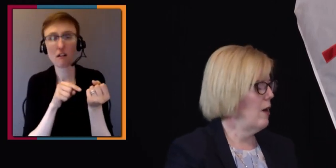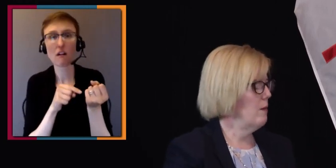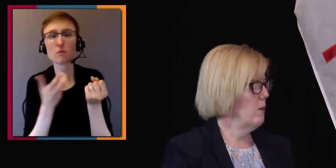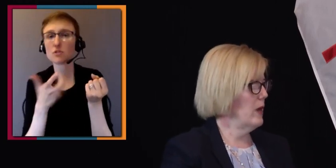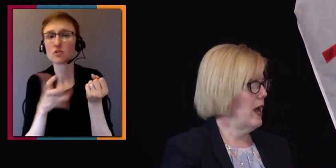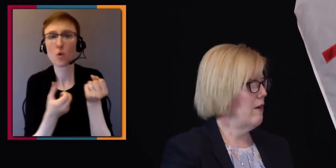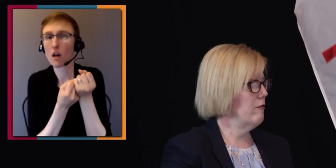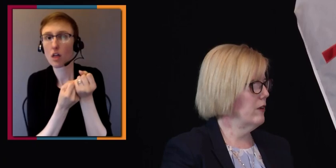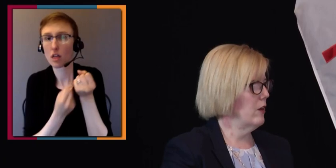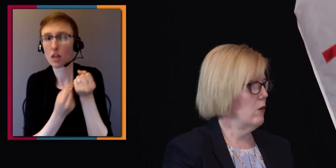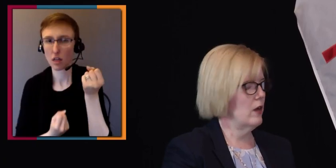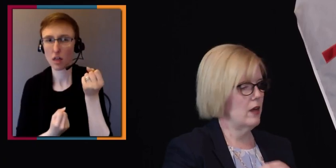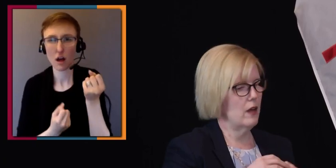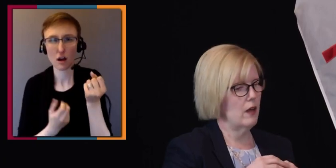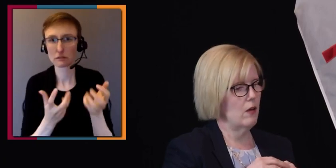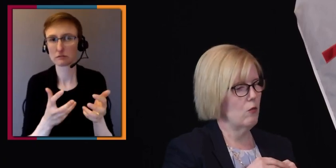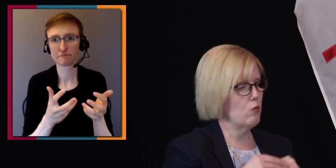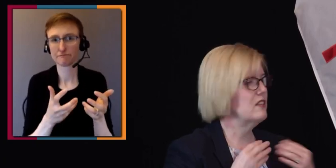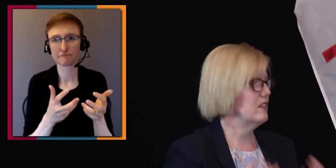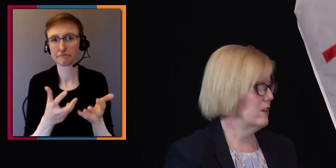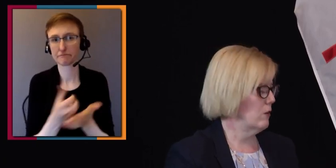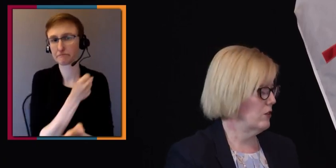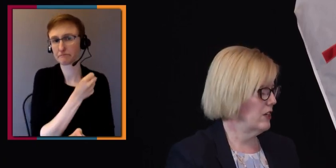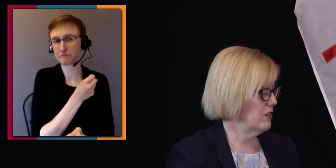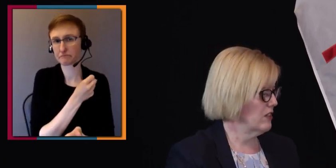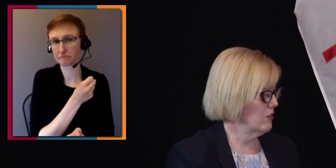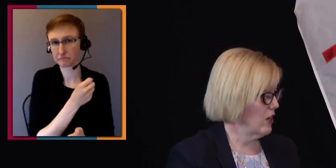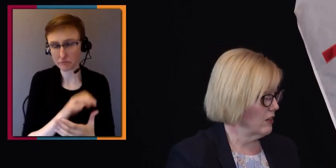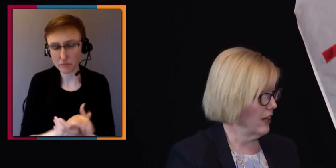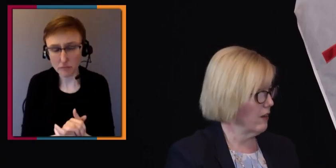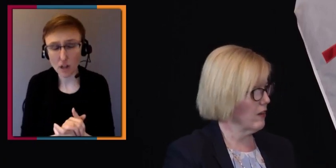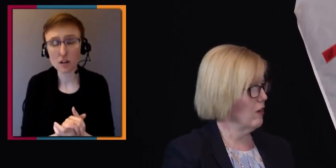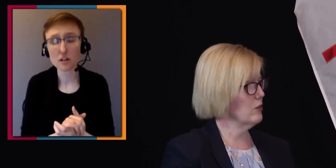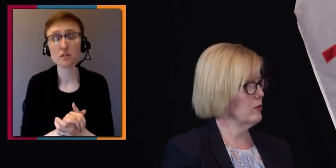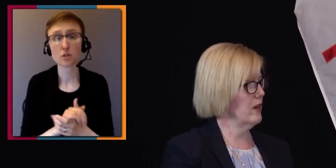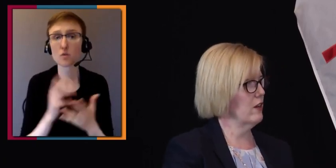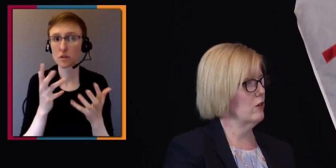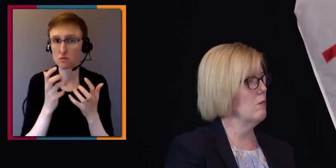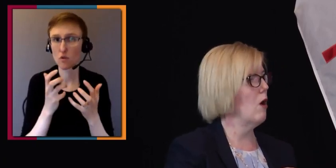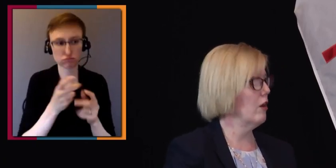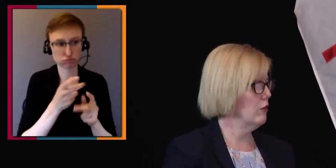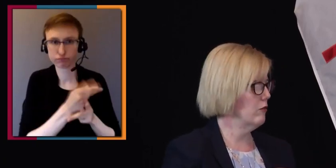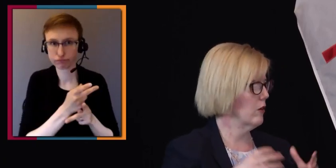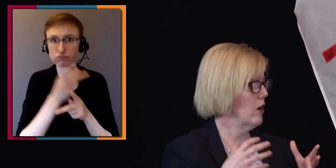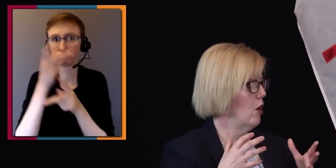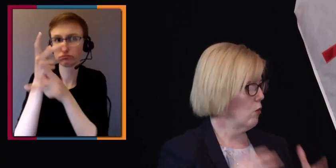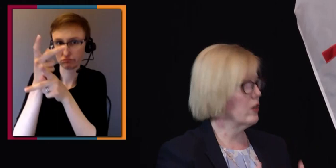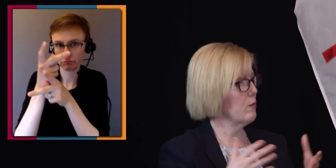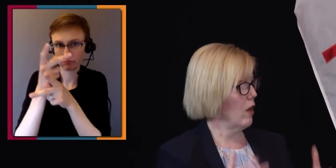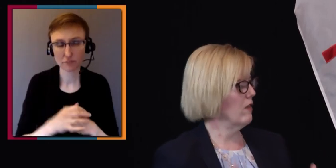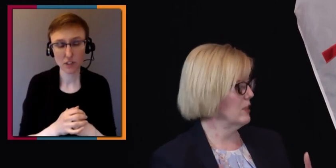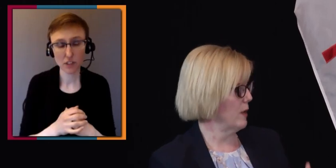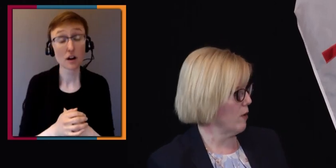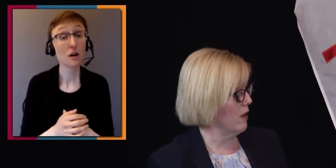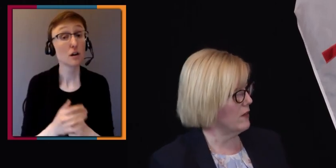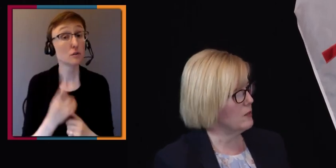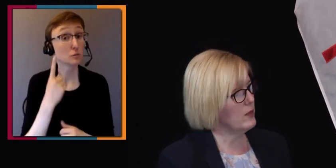We have, you know, recent negotiations on childcare that also provide a good model for working province by province.